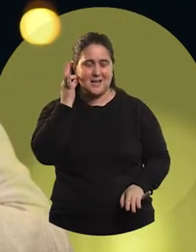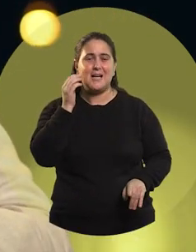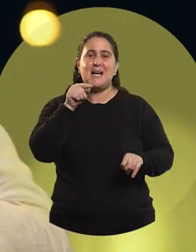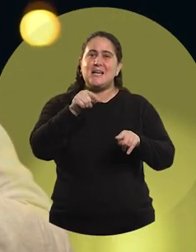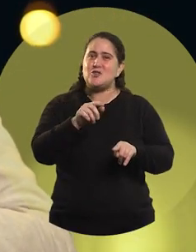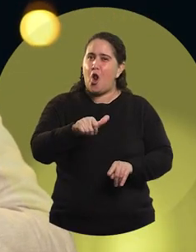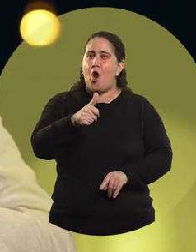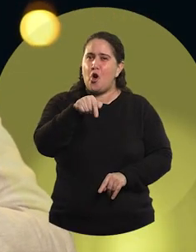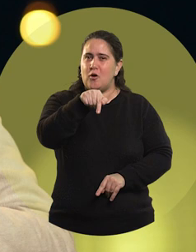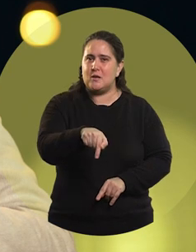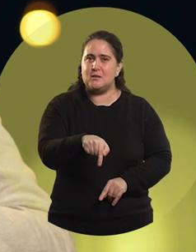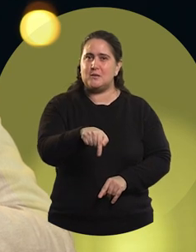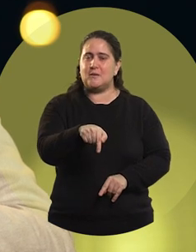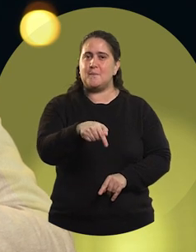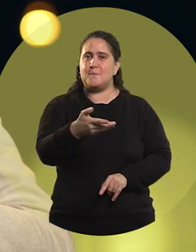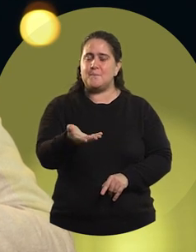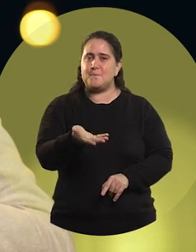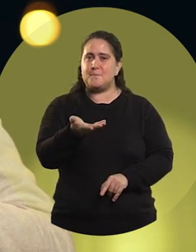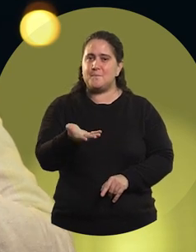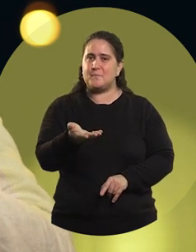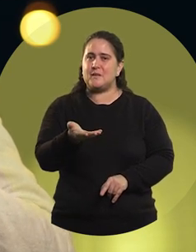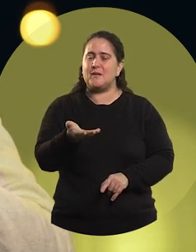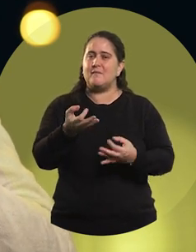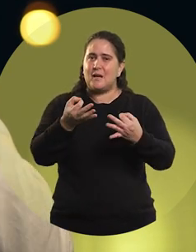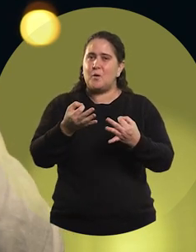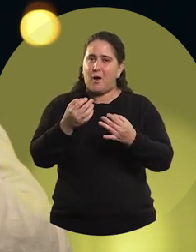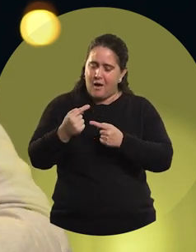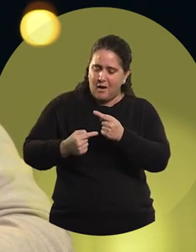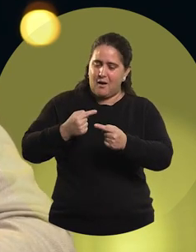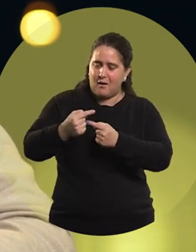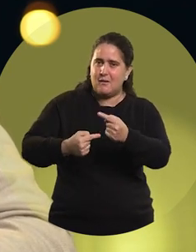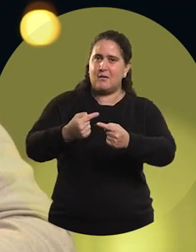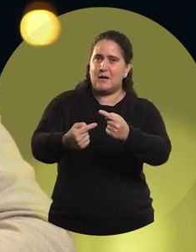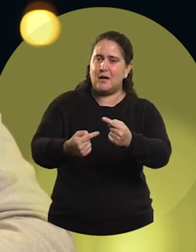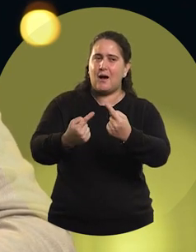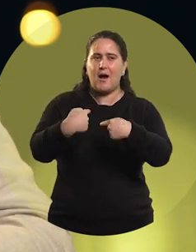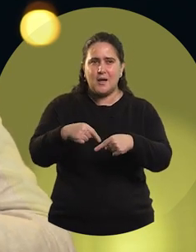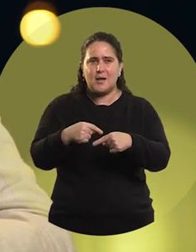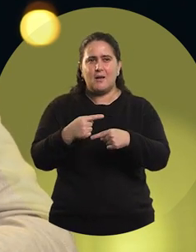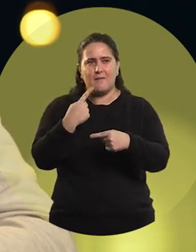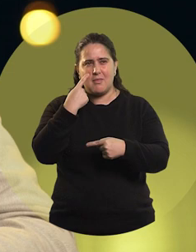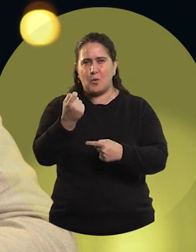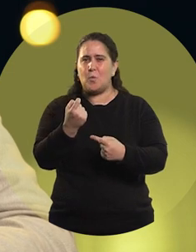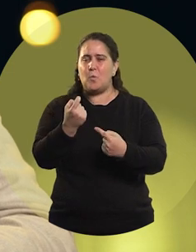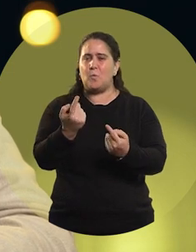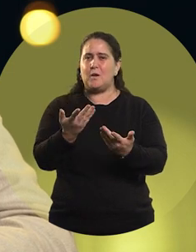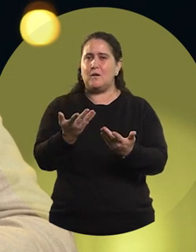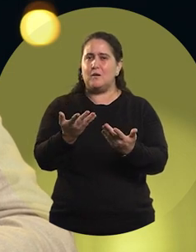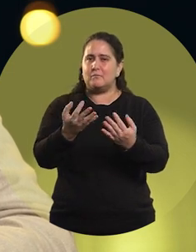They are the achievements that, as you keep going, you begin to absorb and you realize that